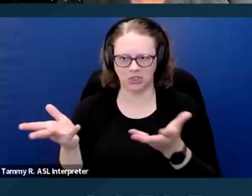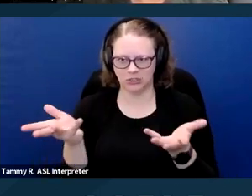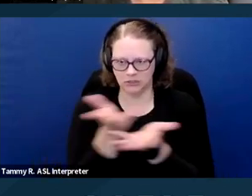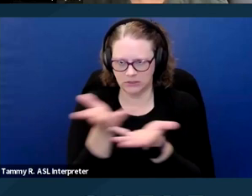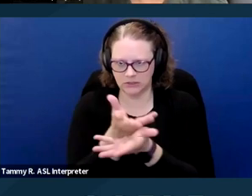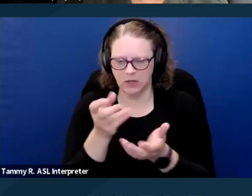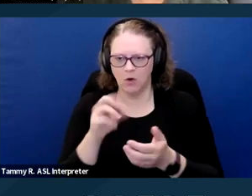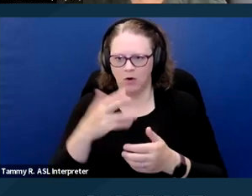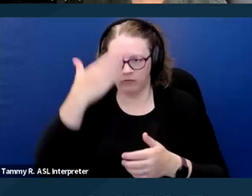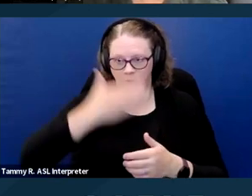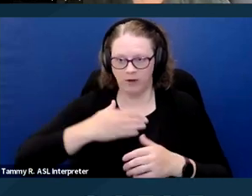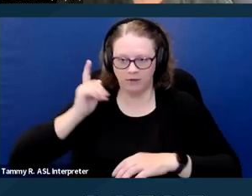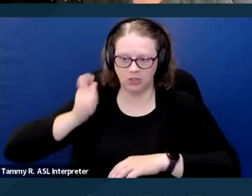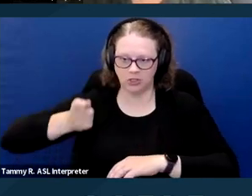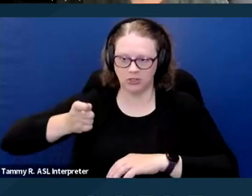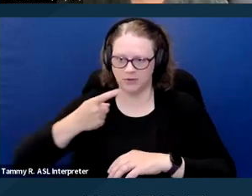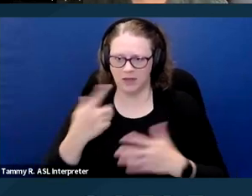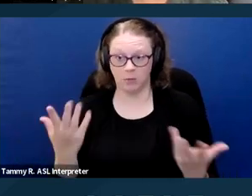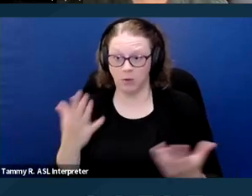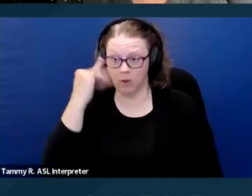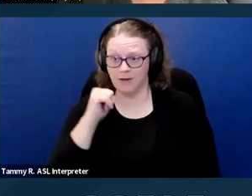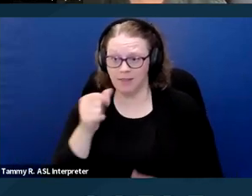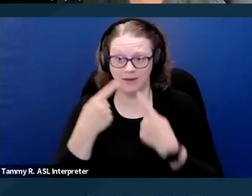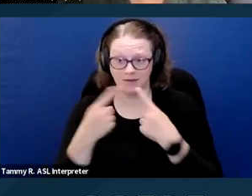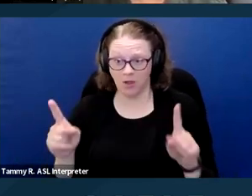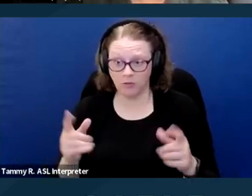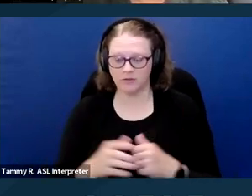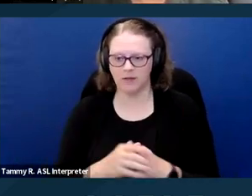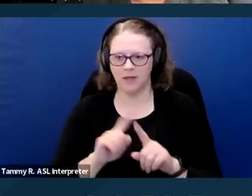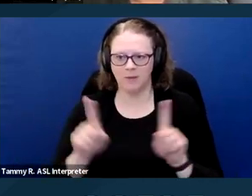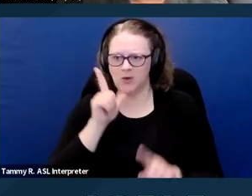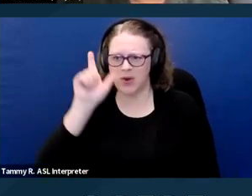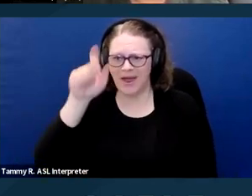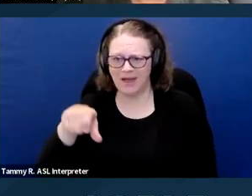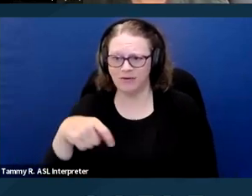who kind of lean towards saying, well, why didn't they disclose? But you know, you don't have to disclose your disability